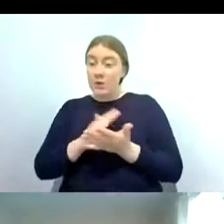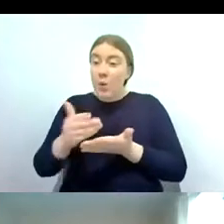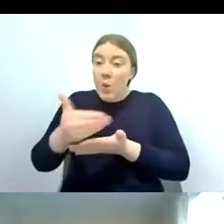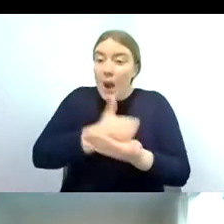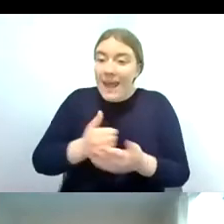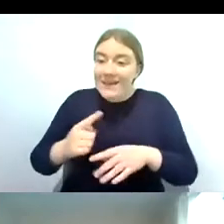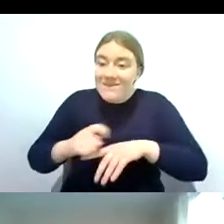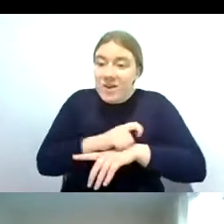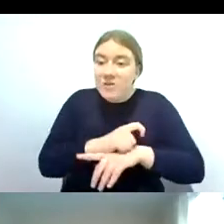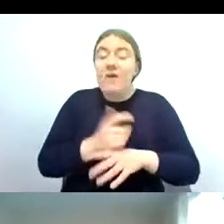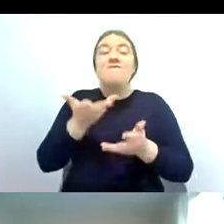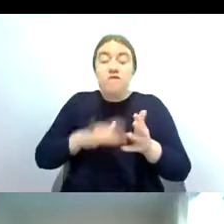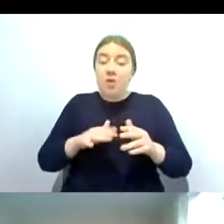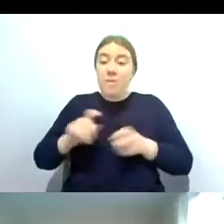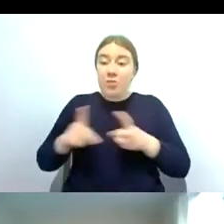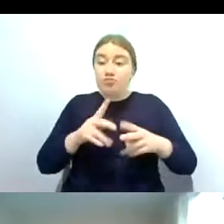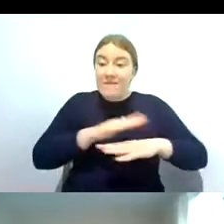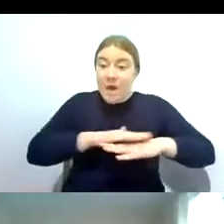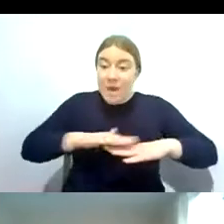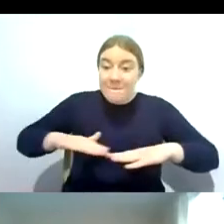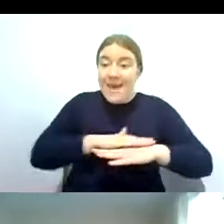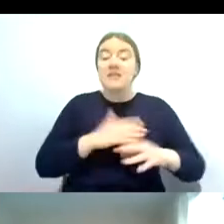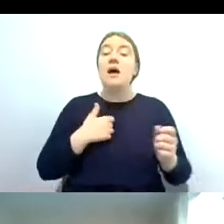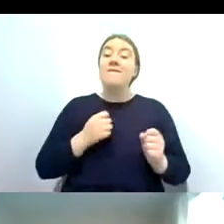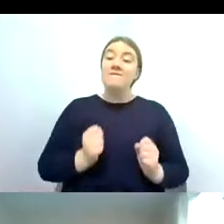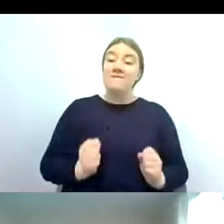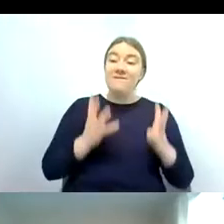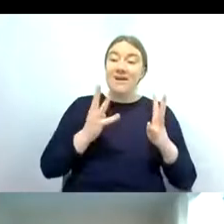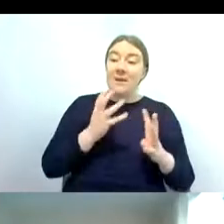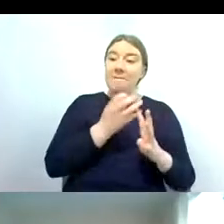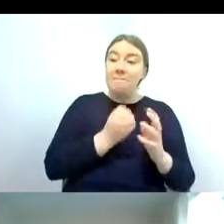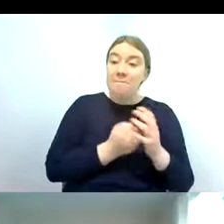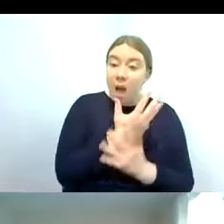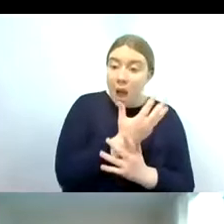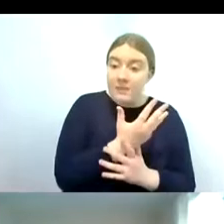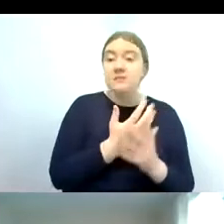the riverbed from marginal vegetation and from in river plants and occasionally you might get